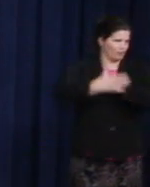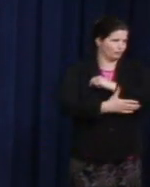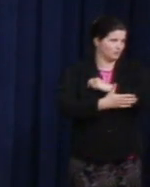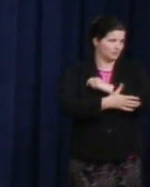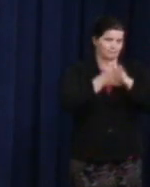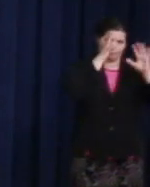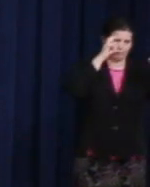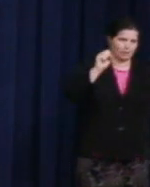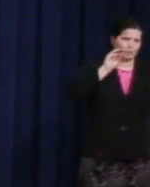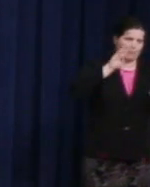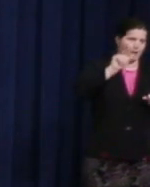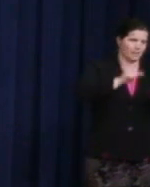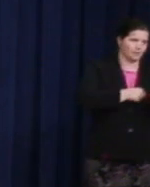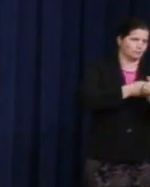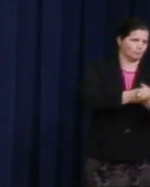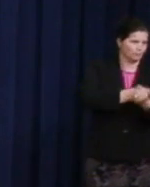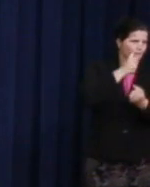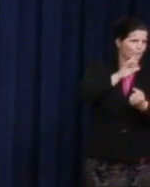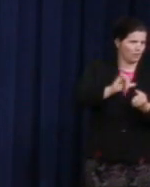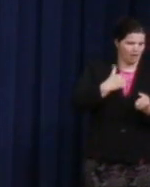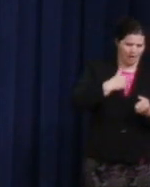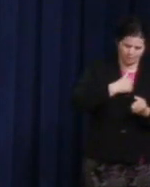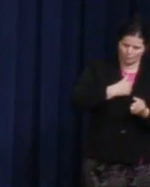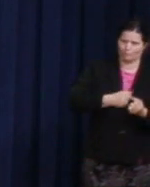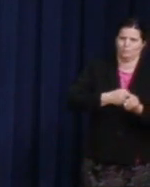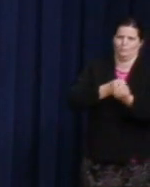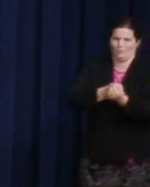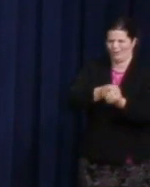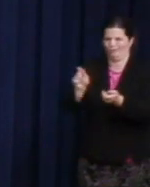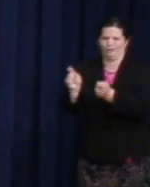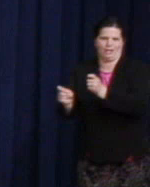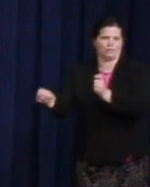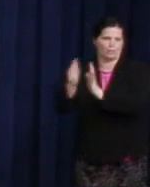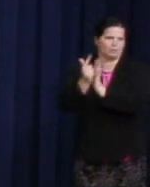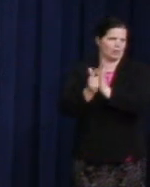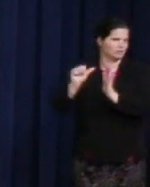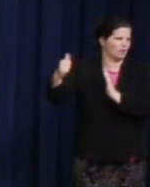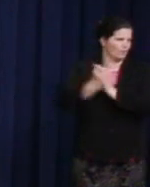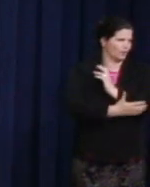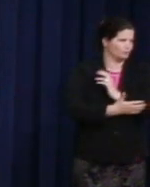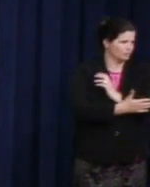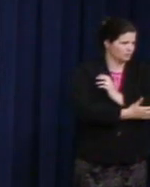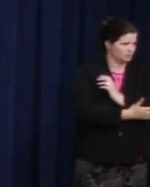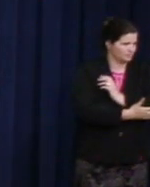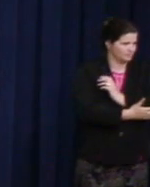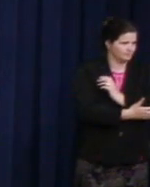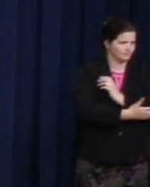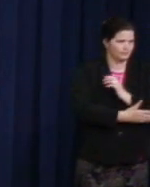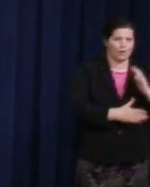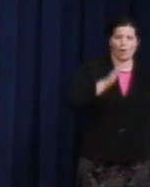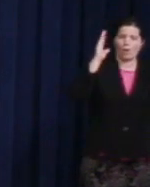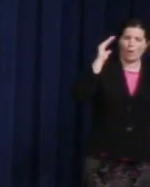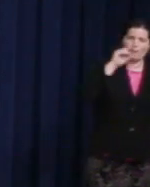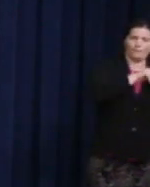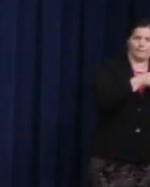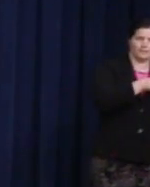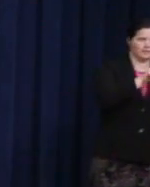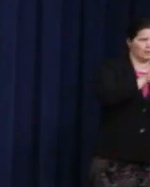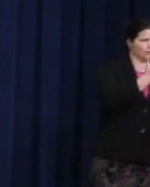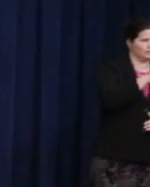Hope is about envisioning a world where LGBT persons have a seat at the table. Change is about ensuring that organizations